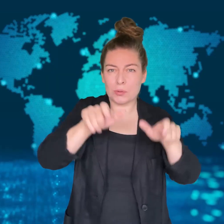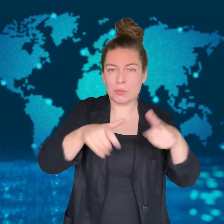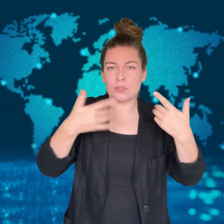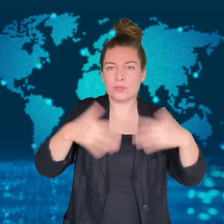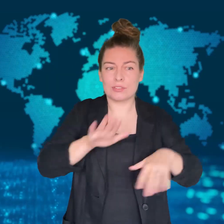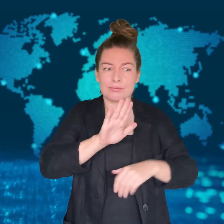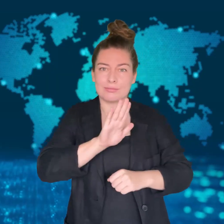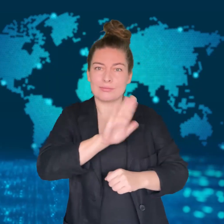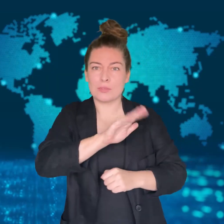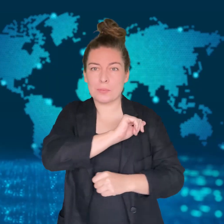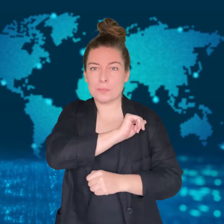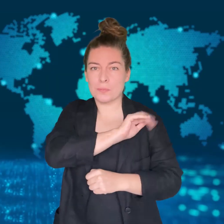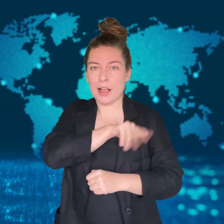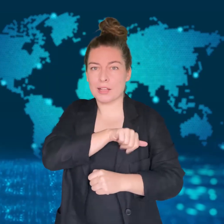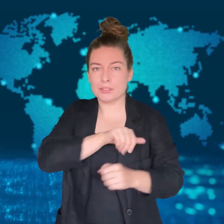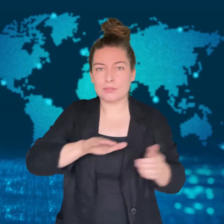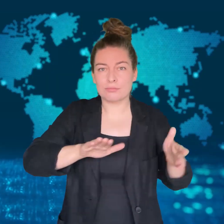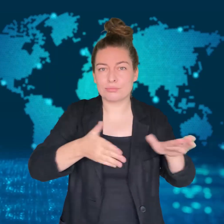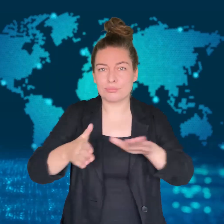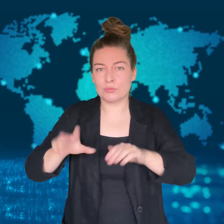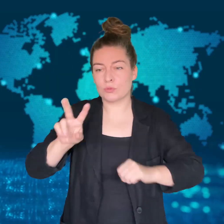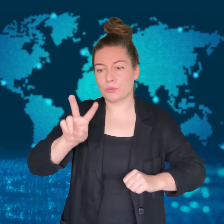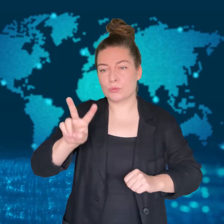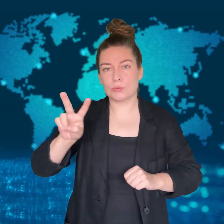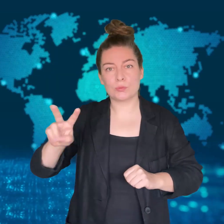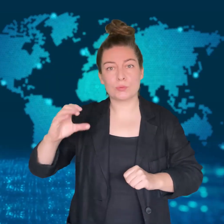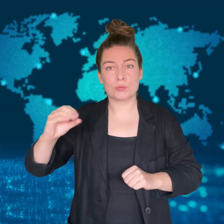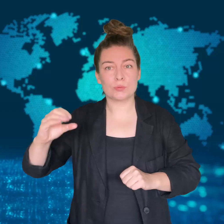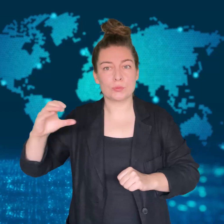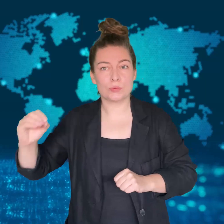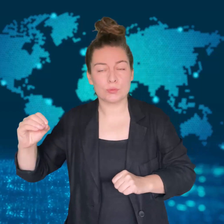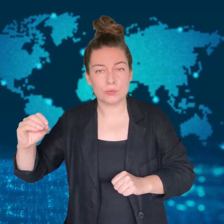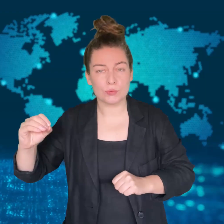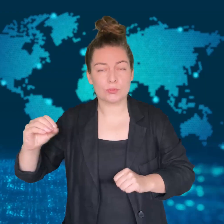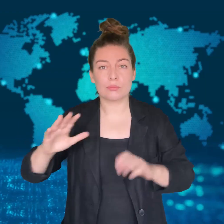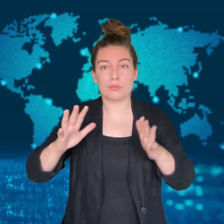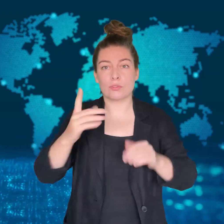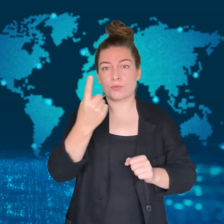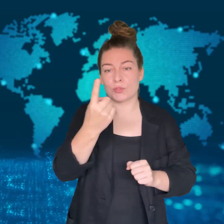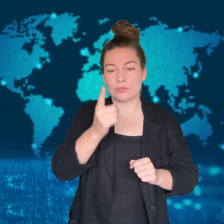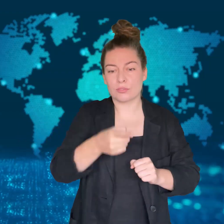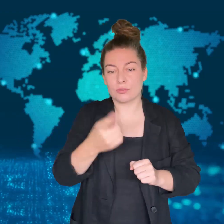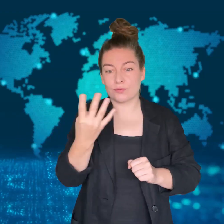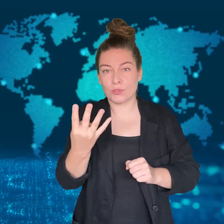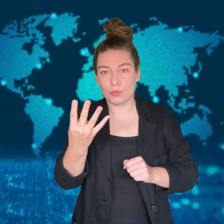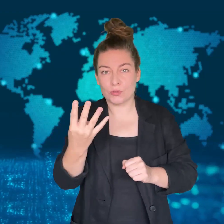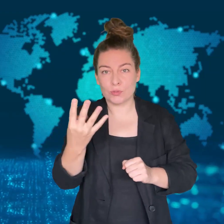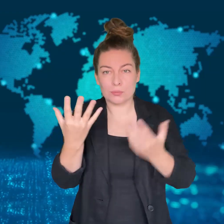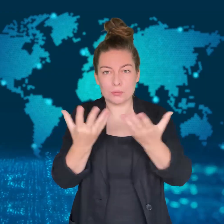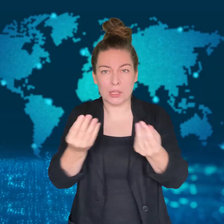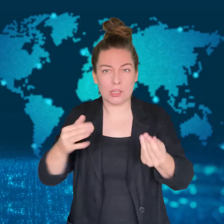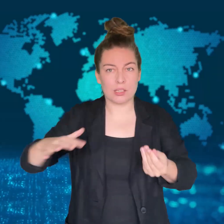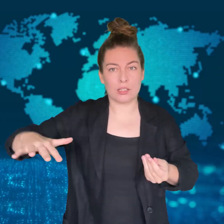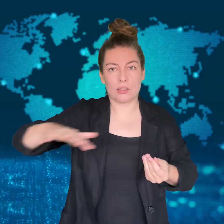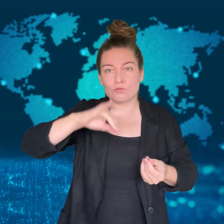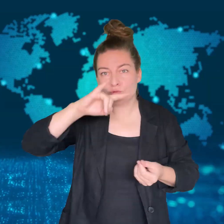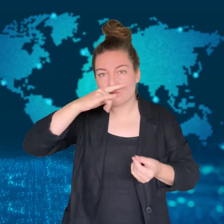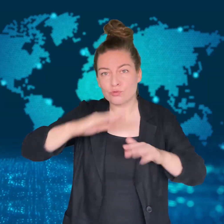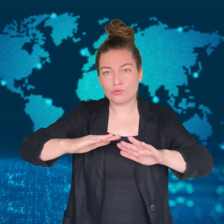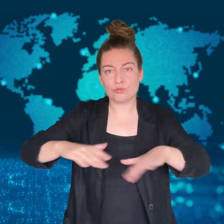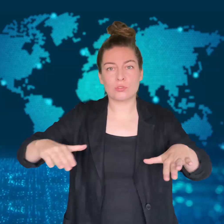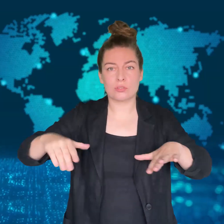One-fourth of those people were children.